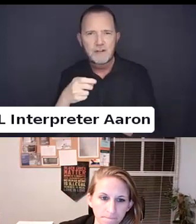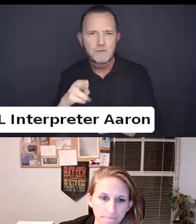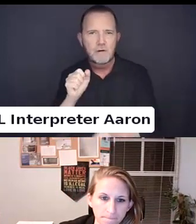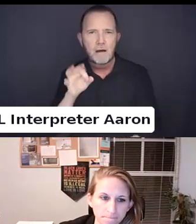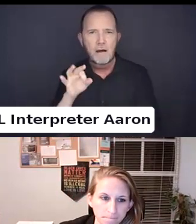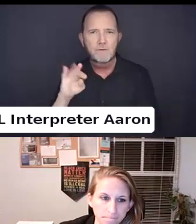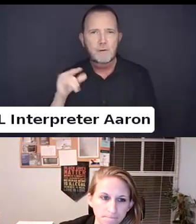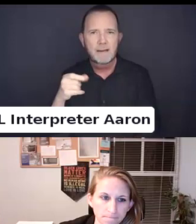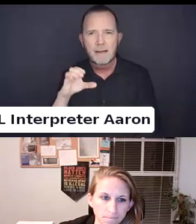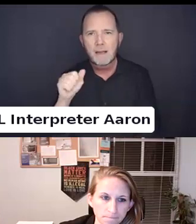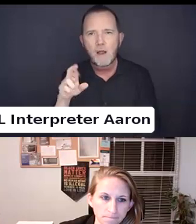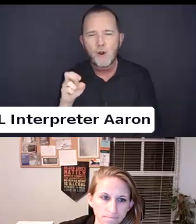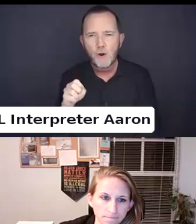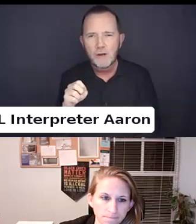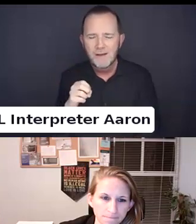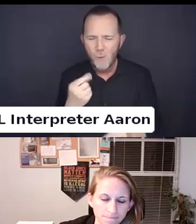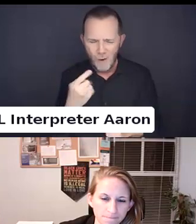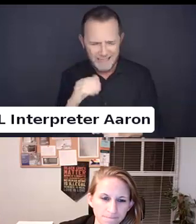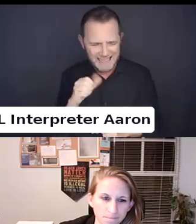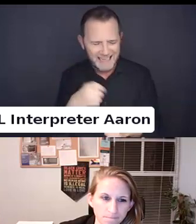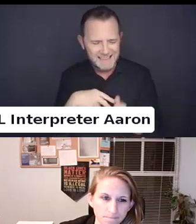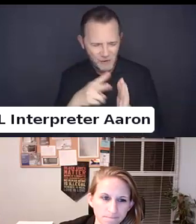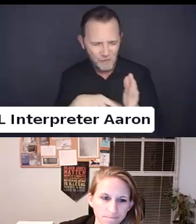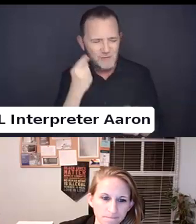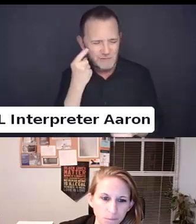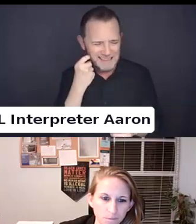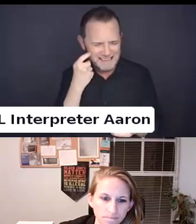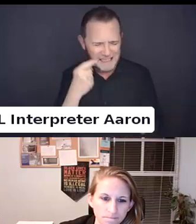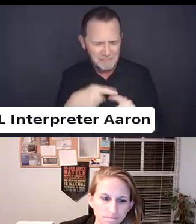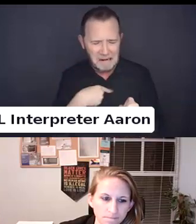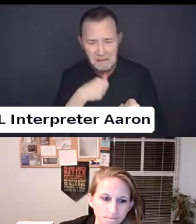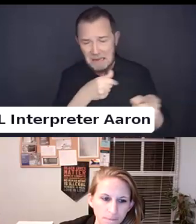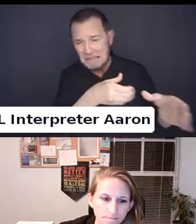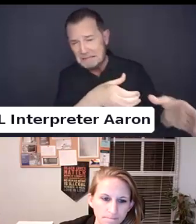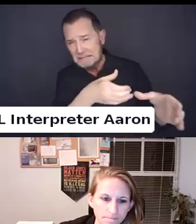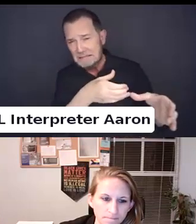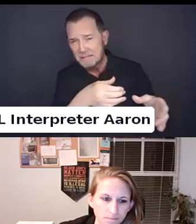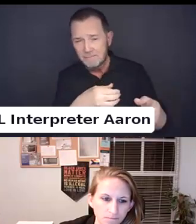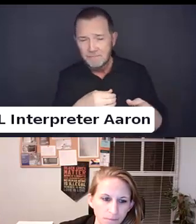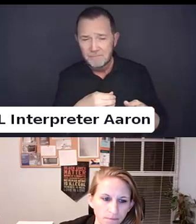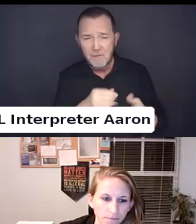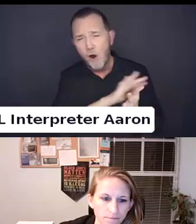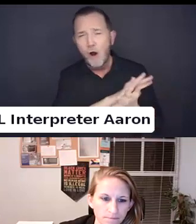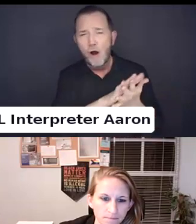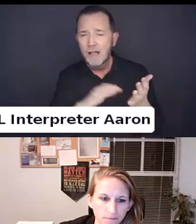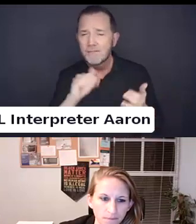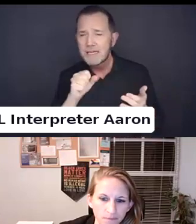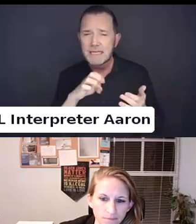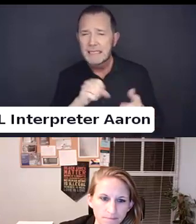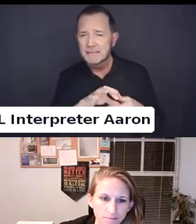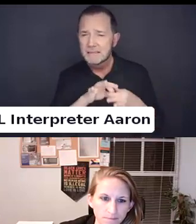I am not enough of an expert to tell you what all of the 1557 cases are out there.